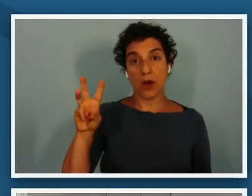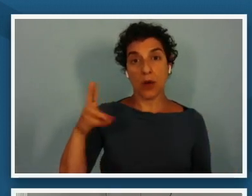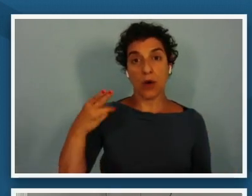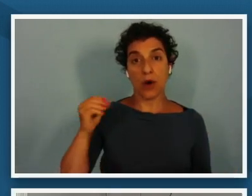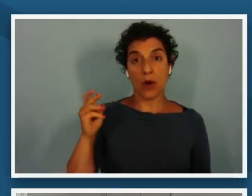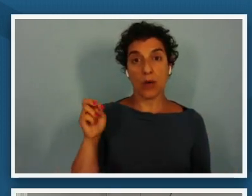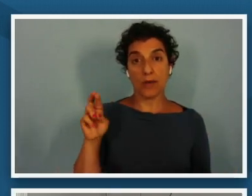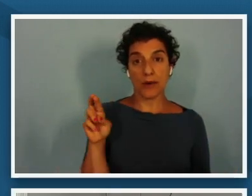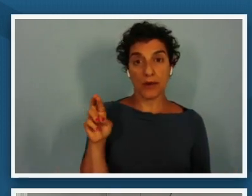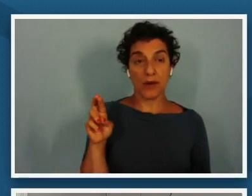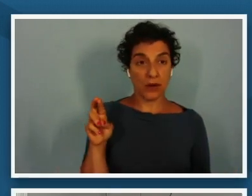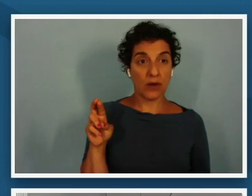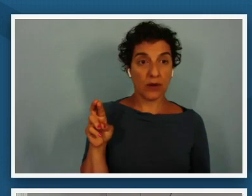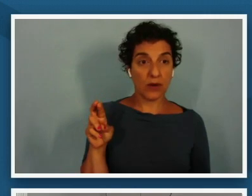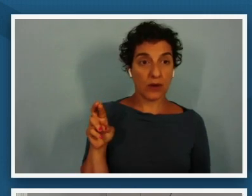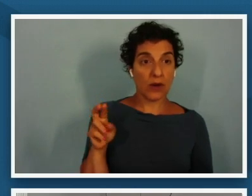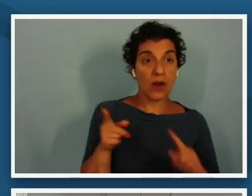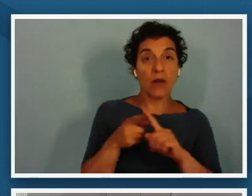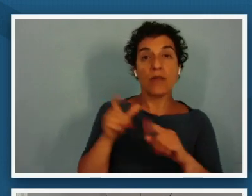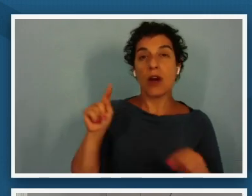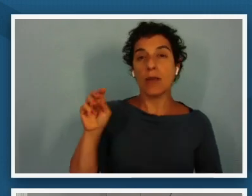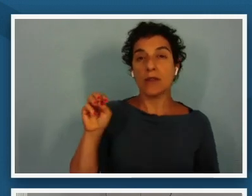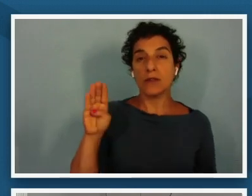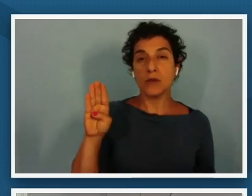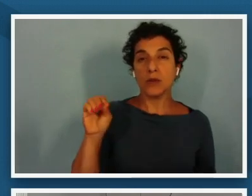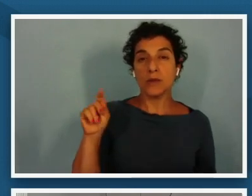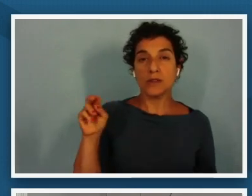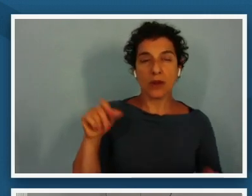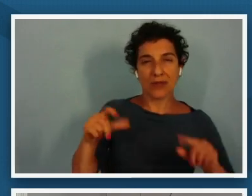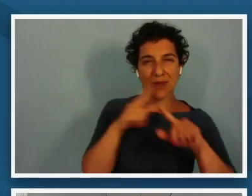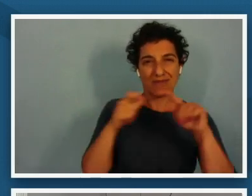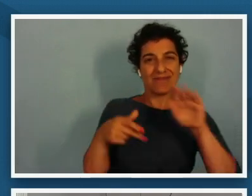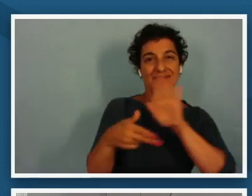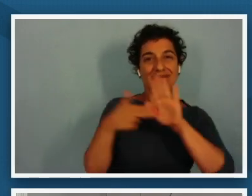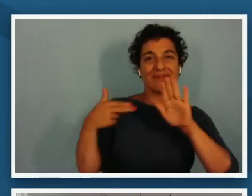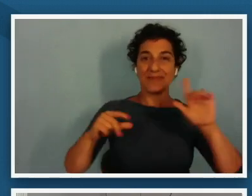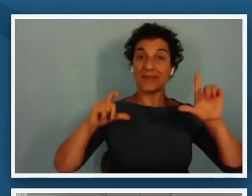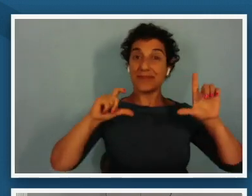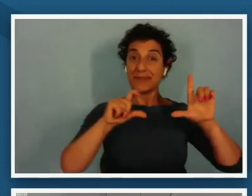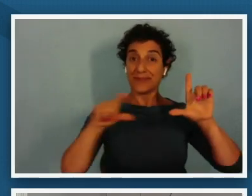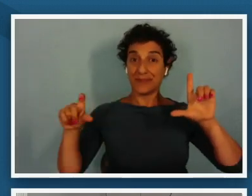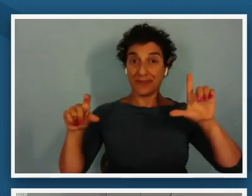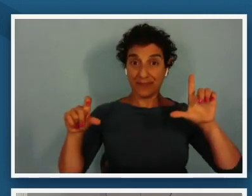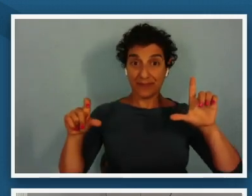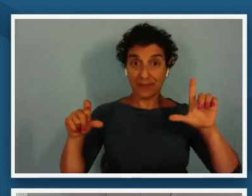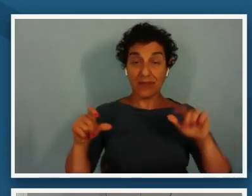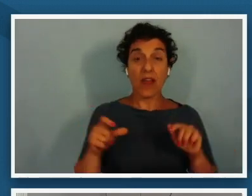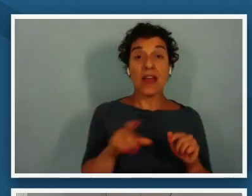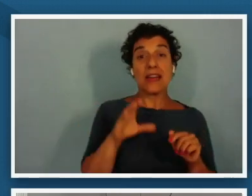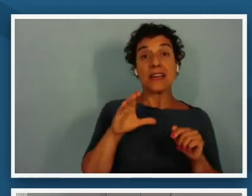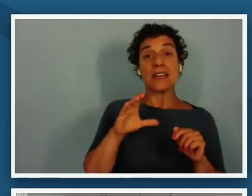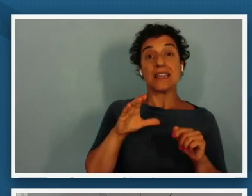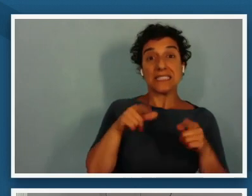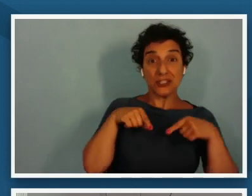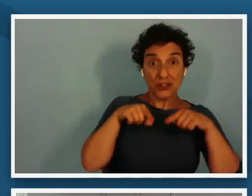tombstone text or the label text on the right side of the screen it was created after the civil war during